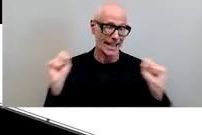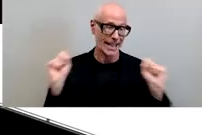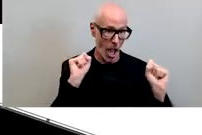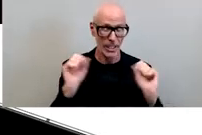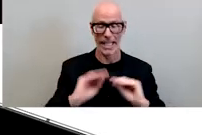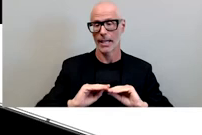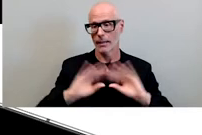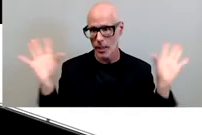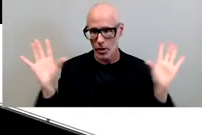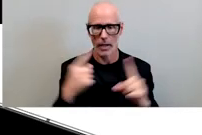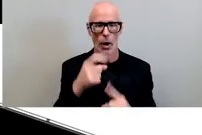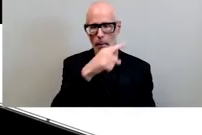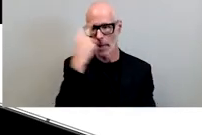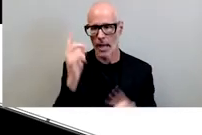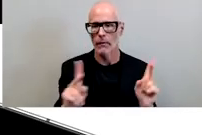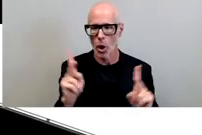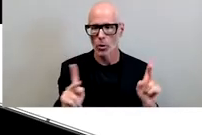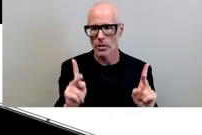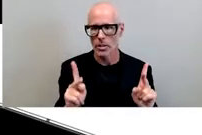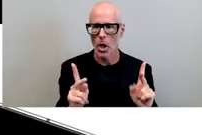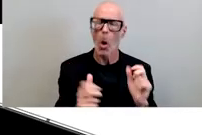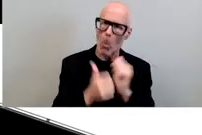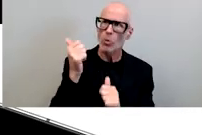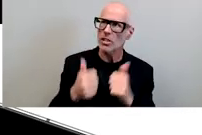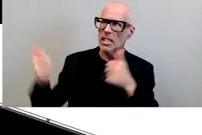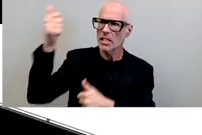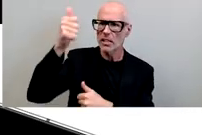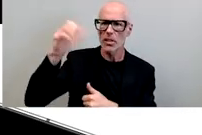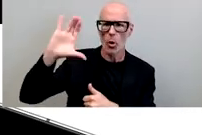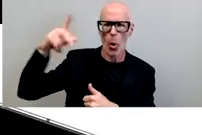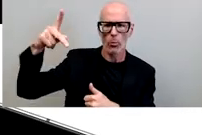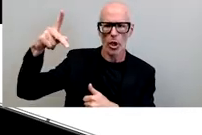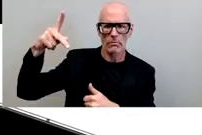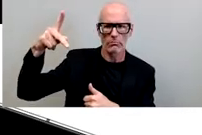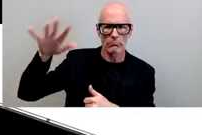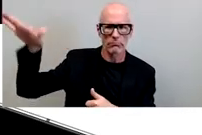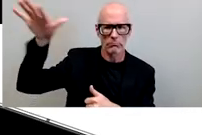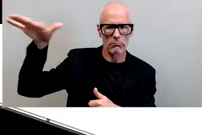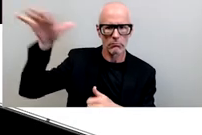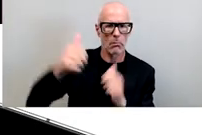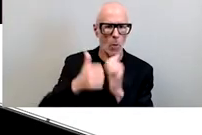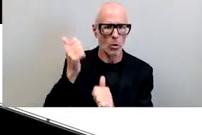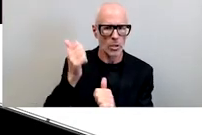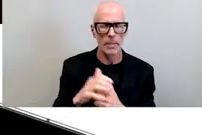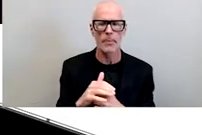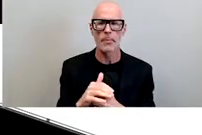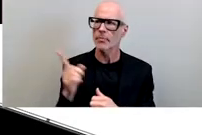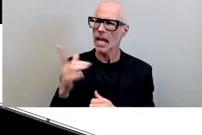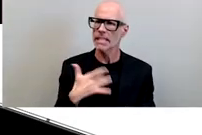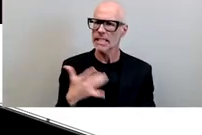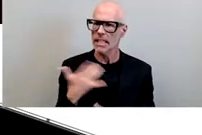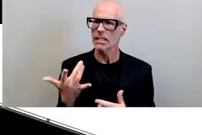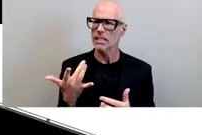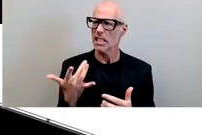from black folks mostly in corporate environments a real sense of collective aggravation